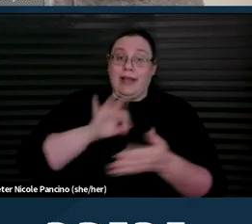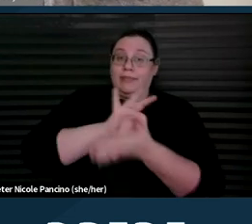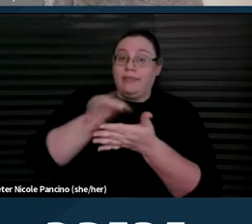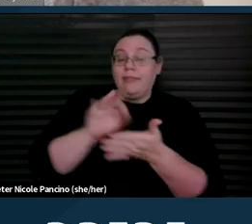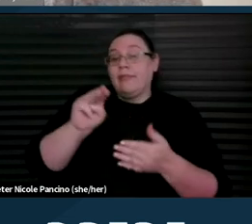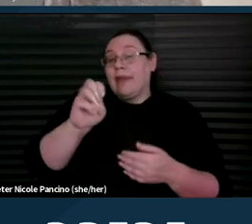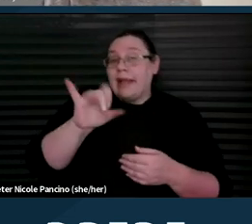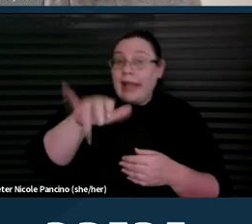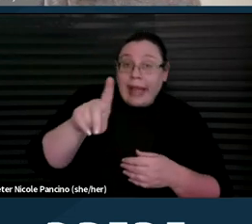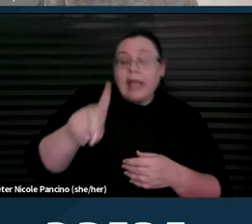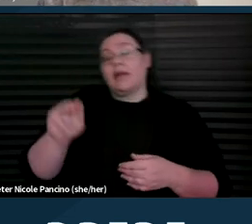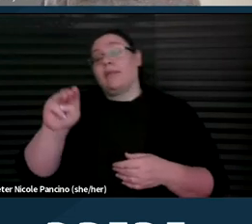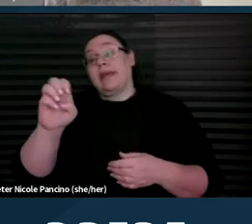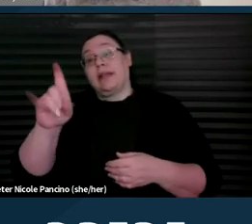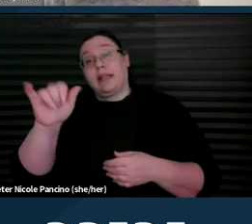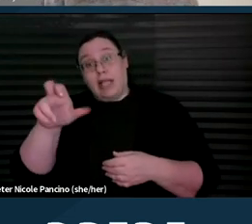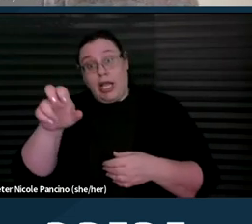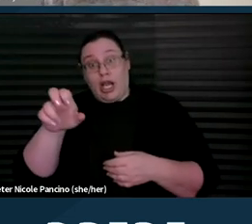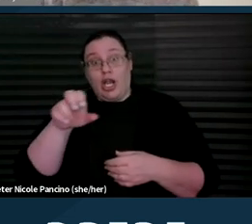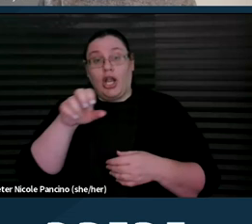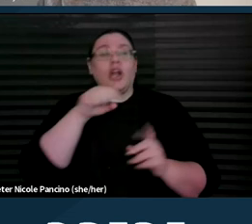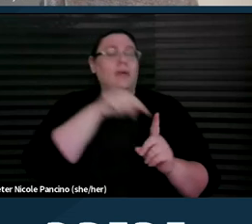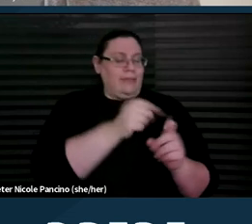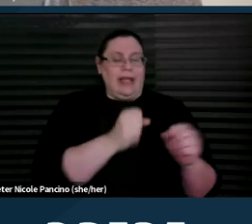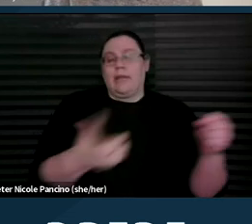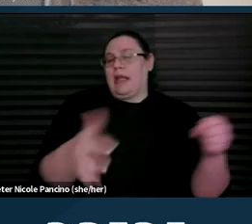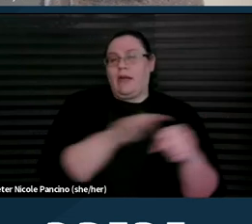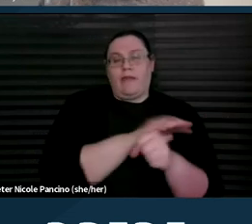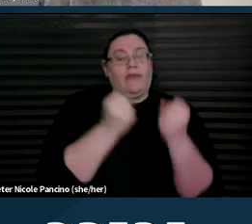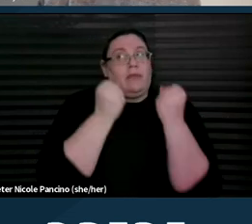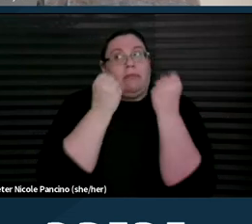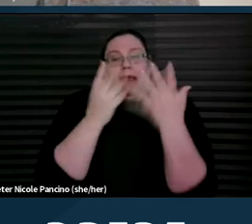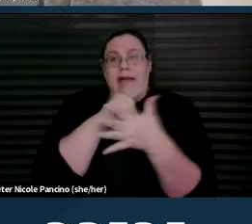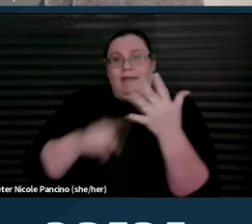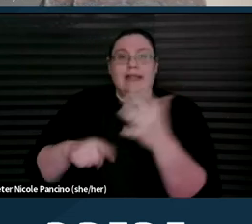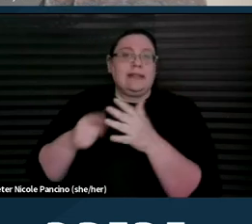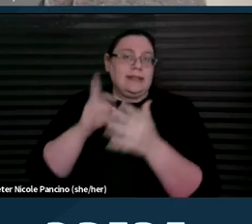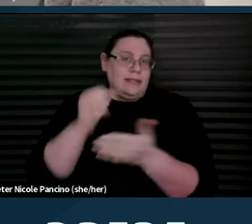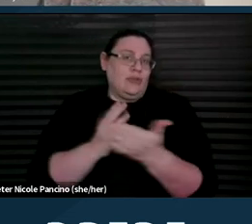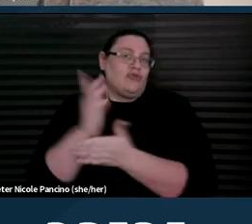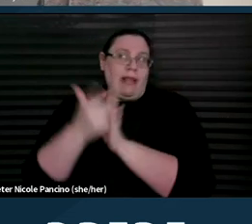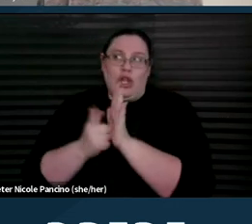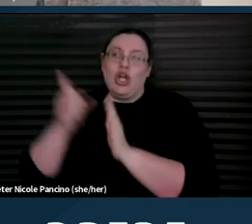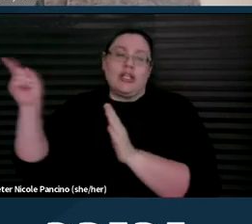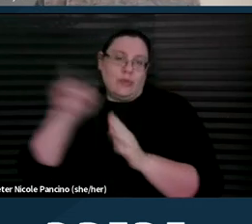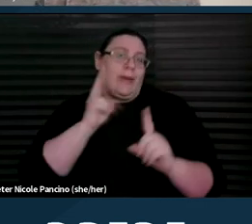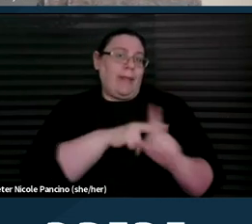they can be covered under multiple of these disability rights laws. Next slide.